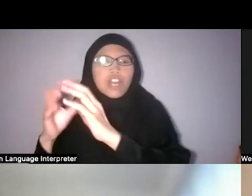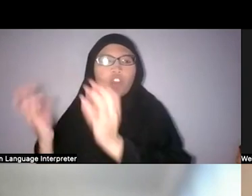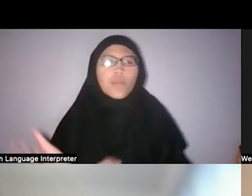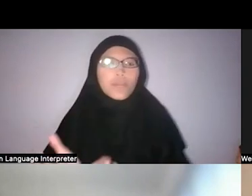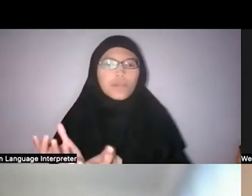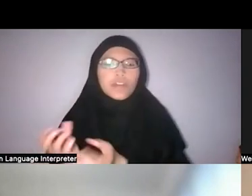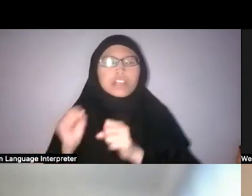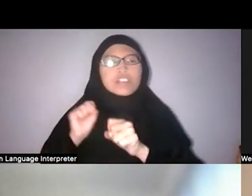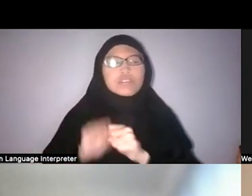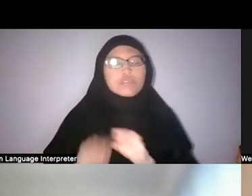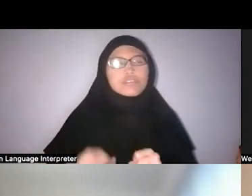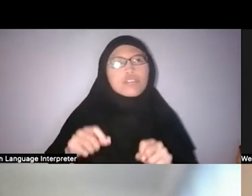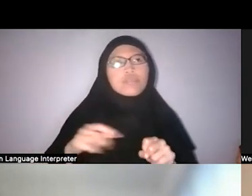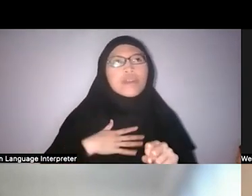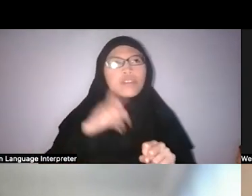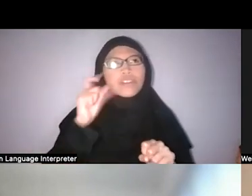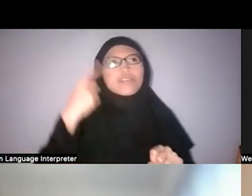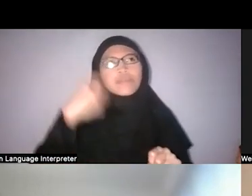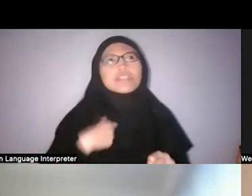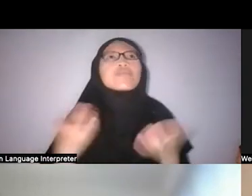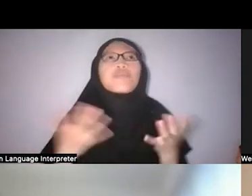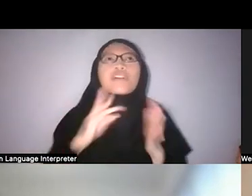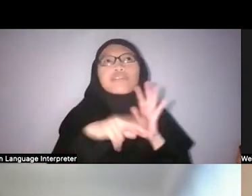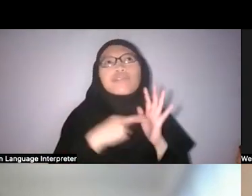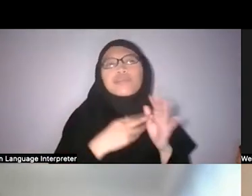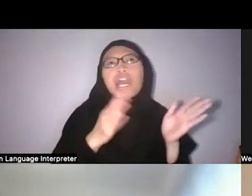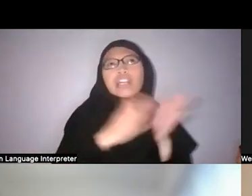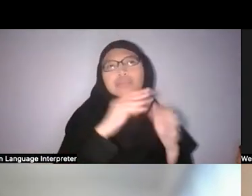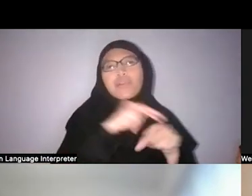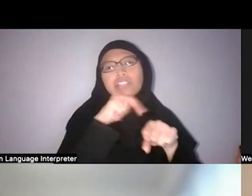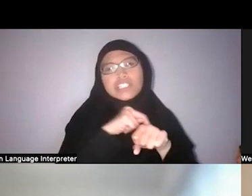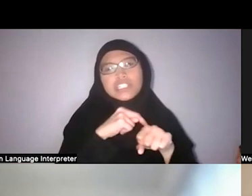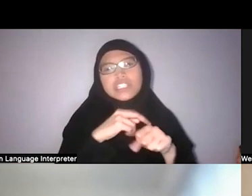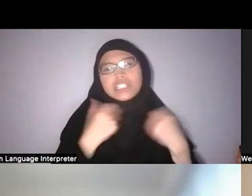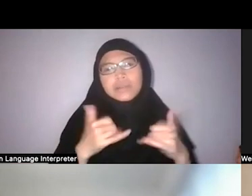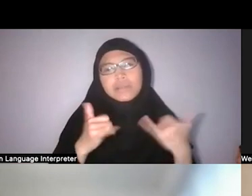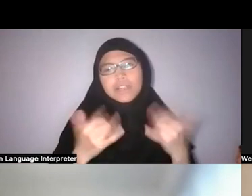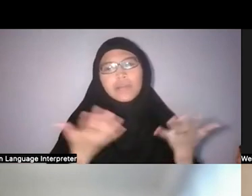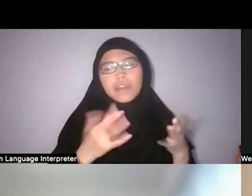what role can we as a small nation play in this very global story as well?